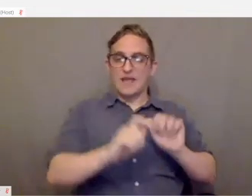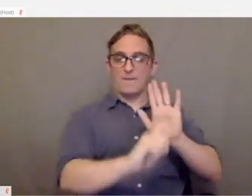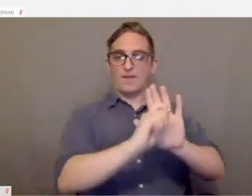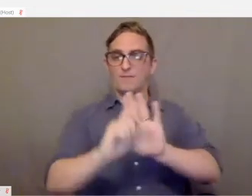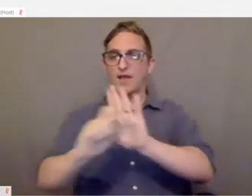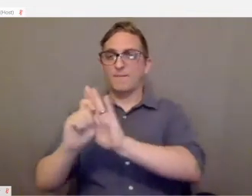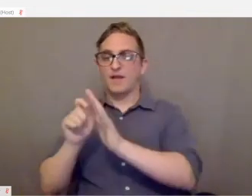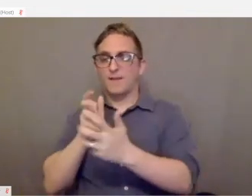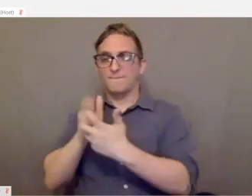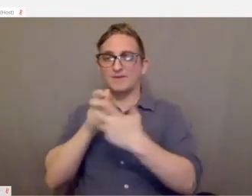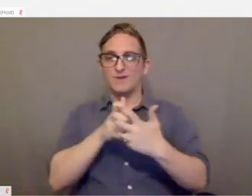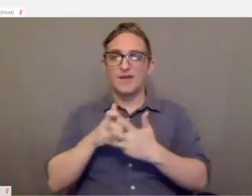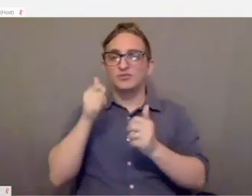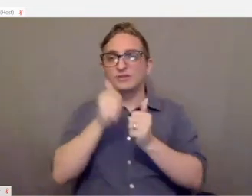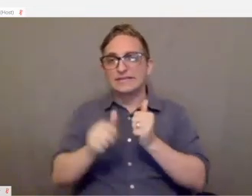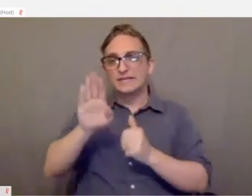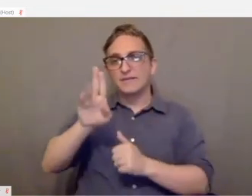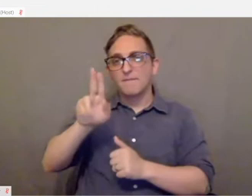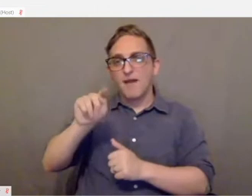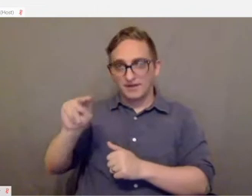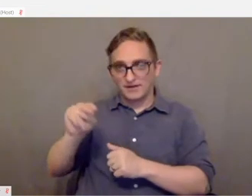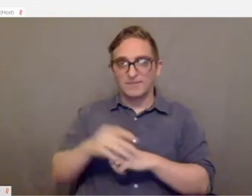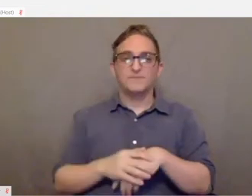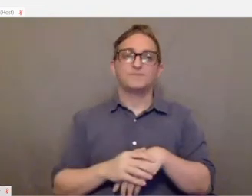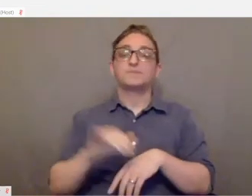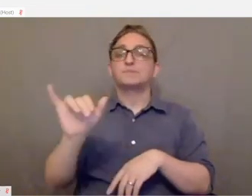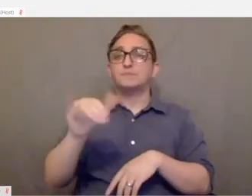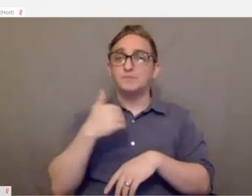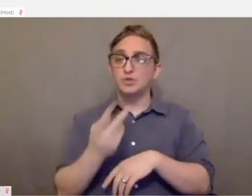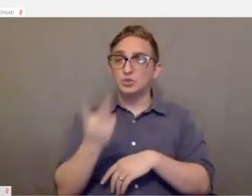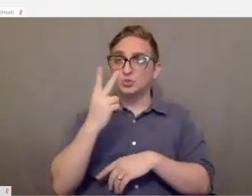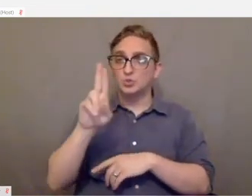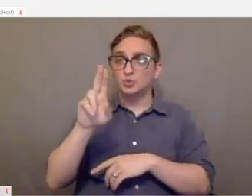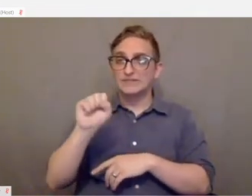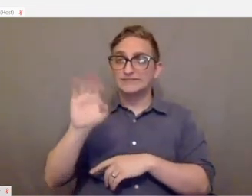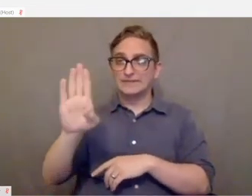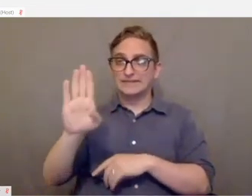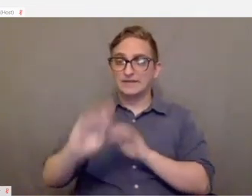You also have two USB ports where you're able to pull in joysticks.